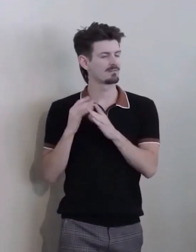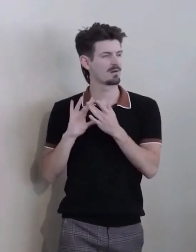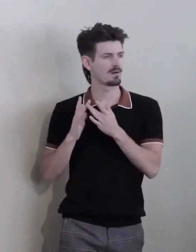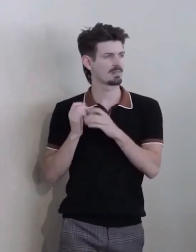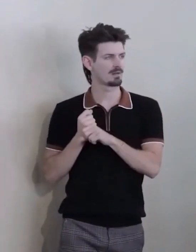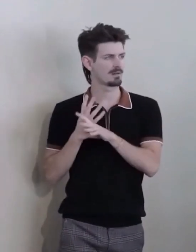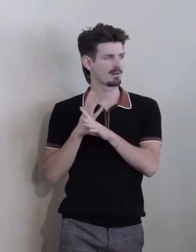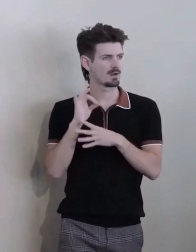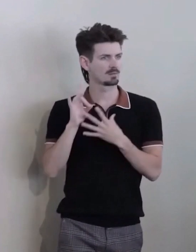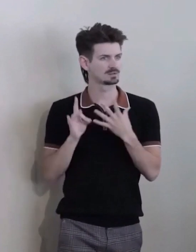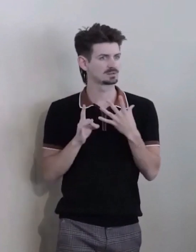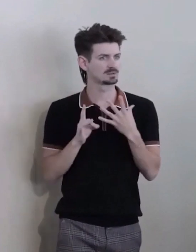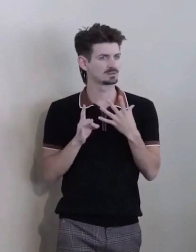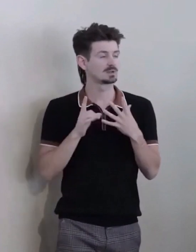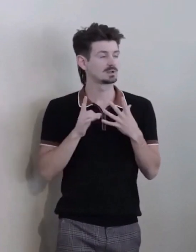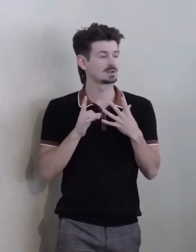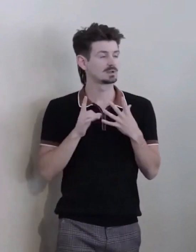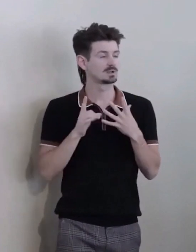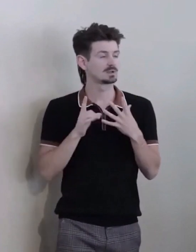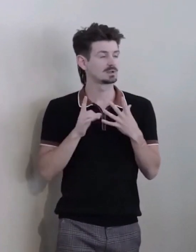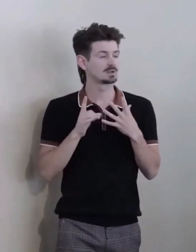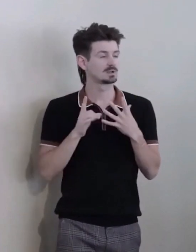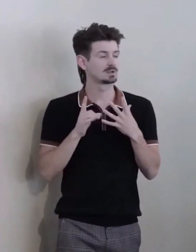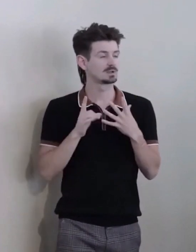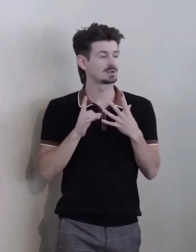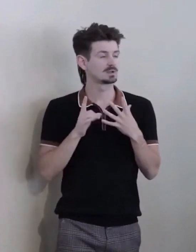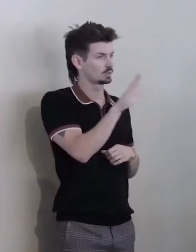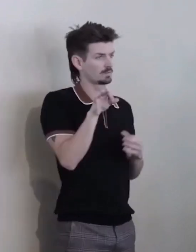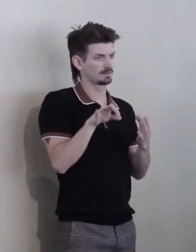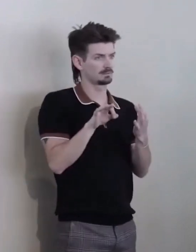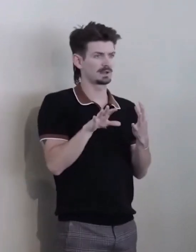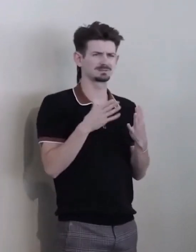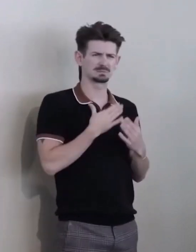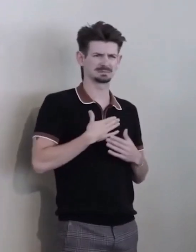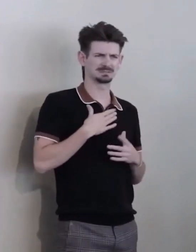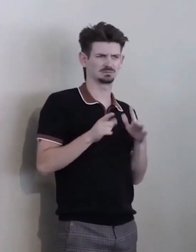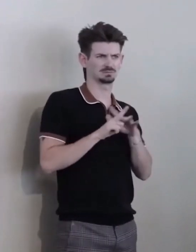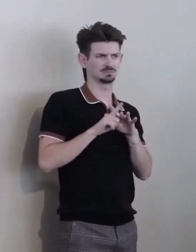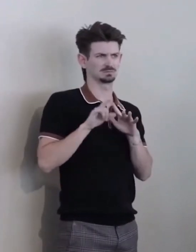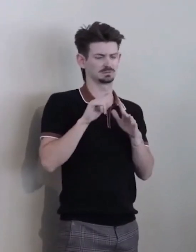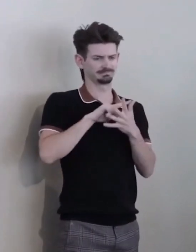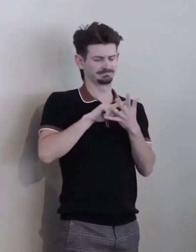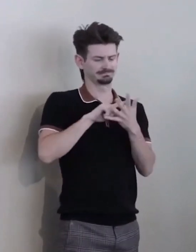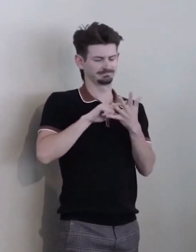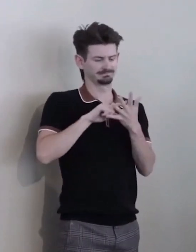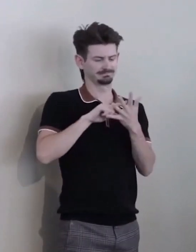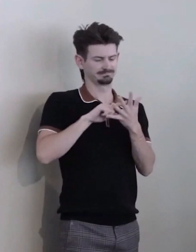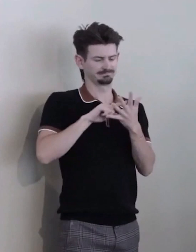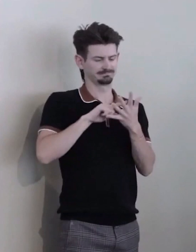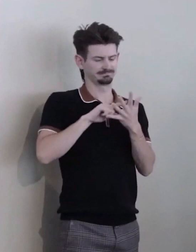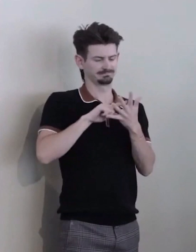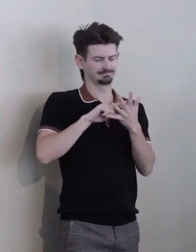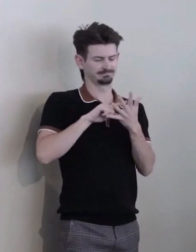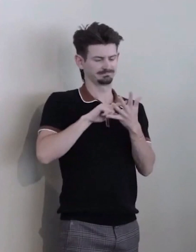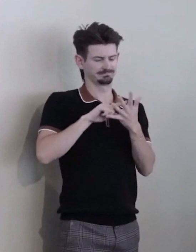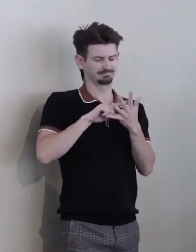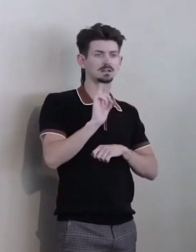please attend one of these important meetings. Also, we are launching a campaign in Denver to push for the guaranteed income program.